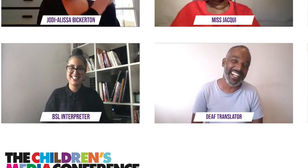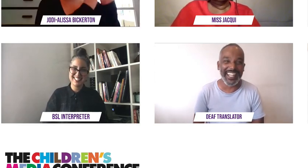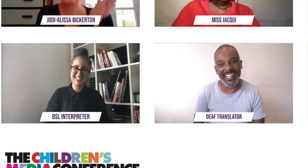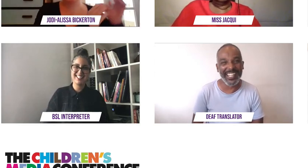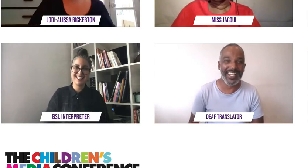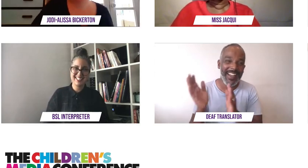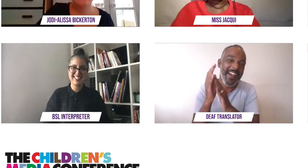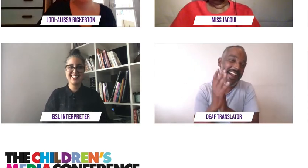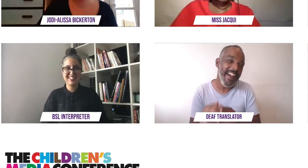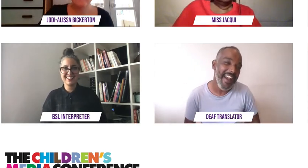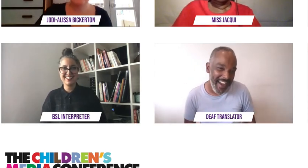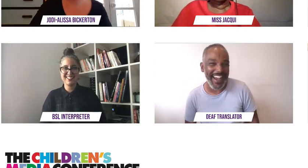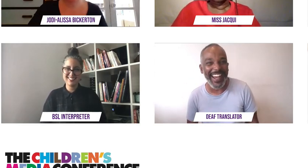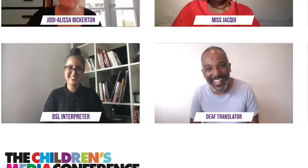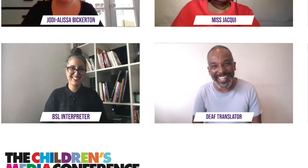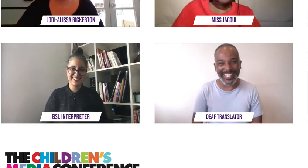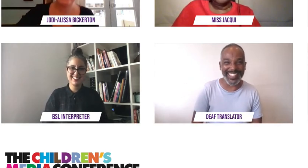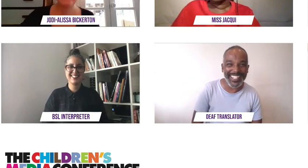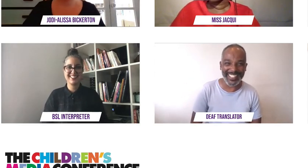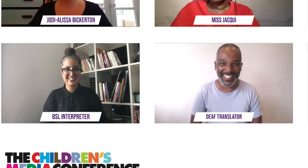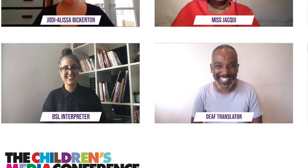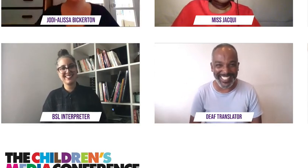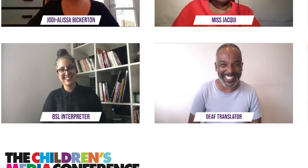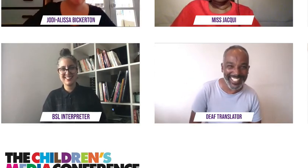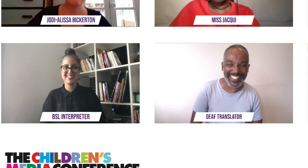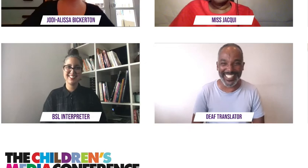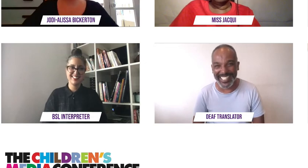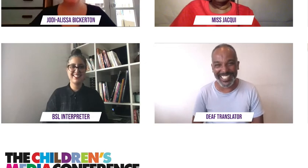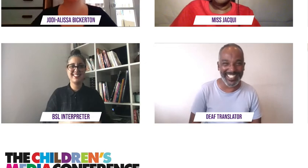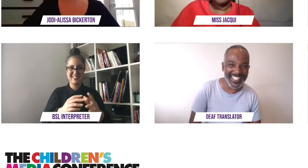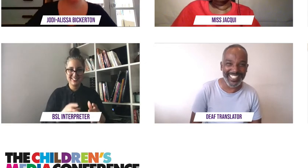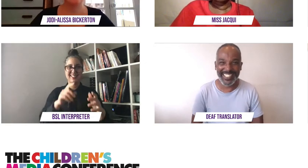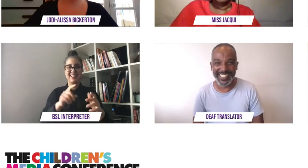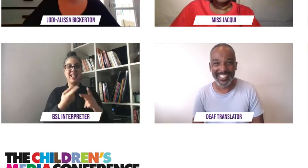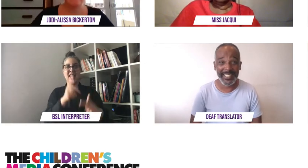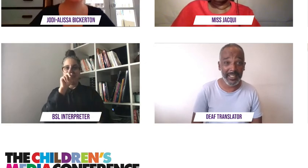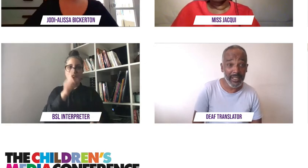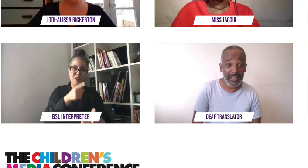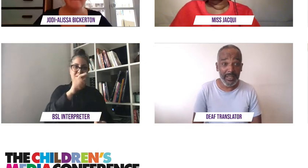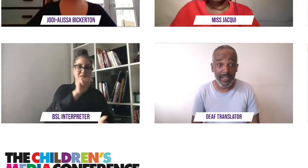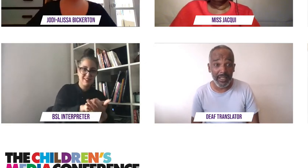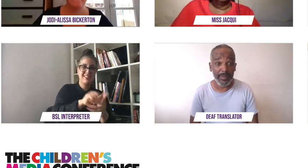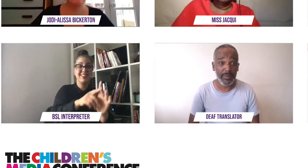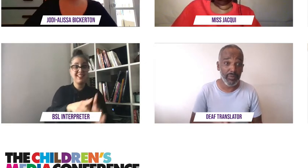and open up the floodgates to an independent life if it can't be right then it must be wrong